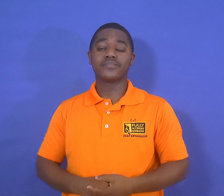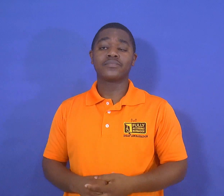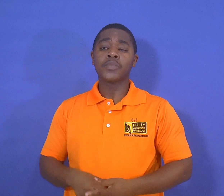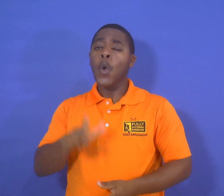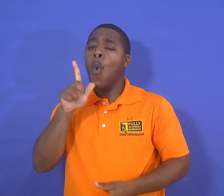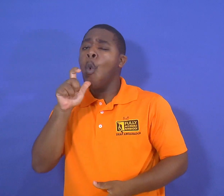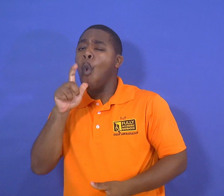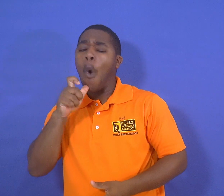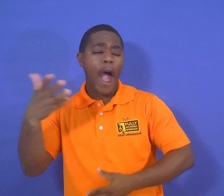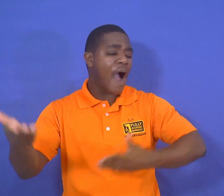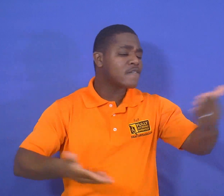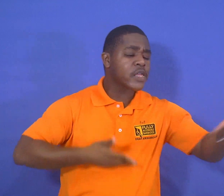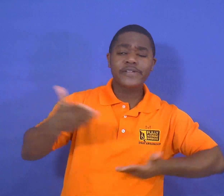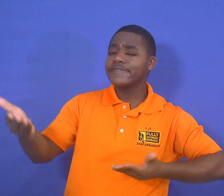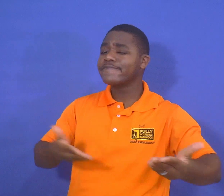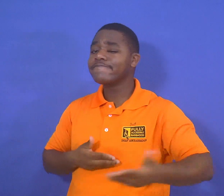who is invited